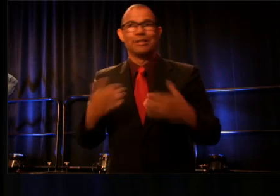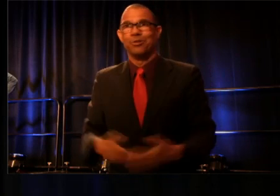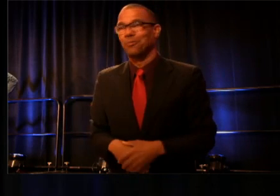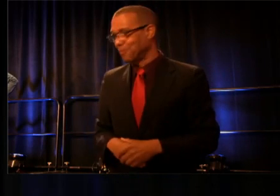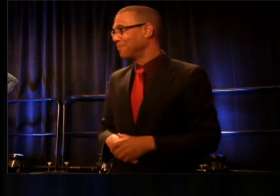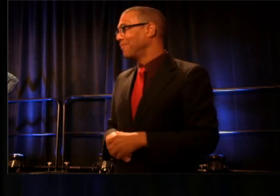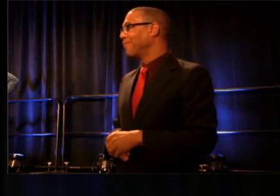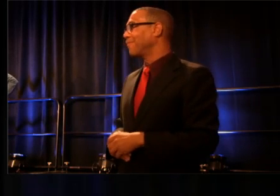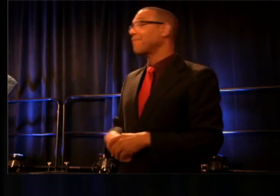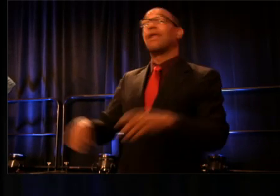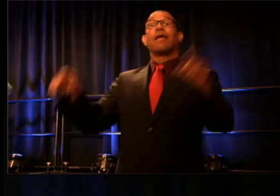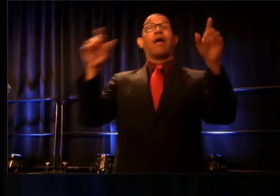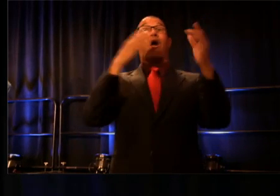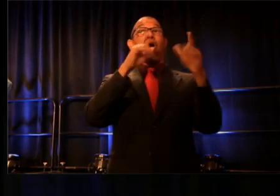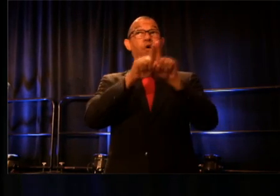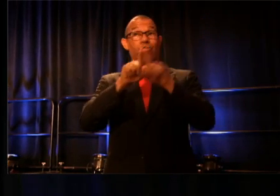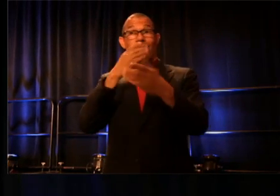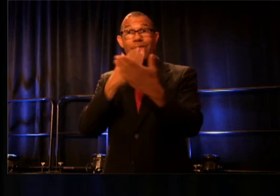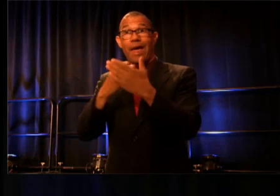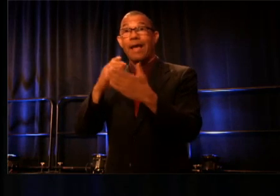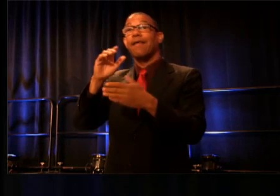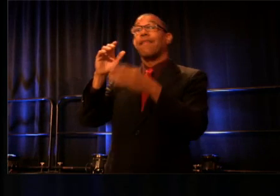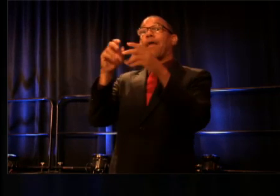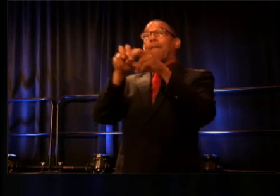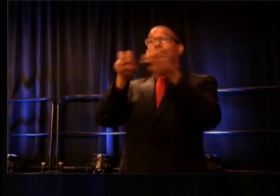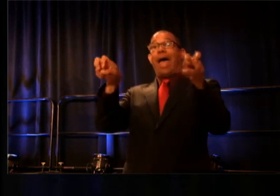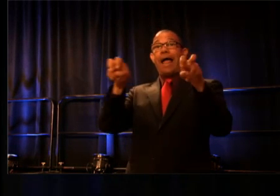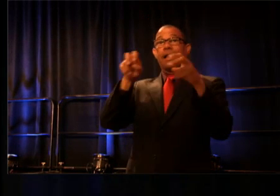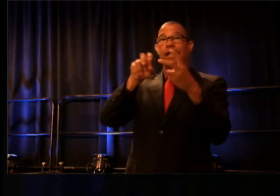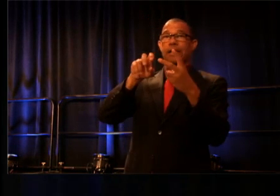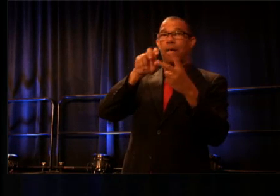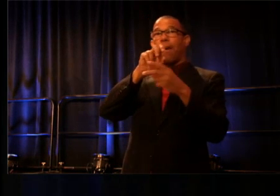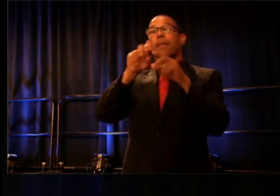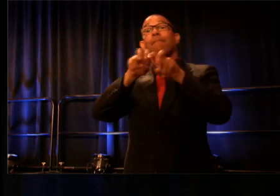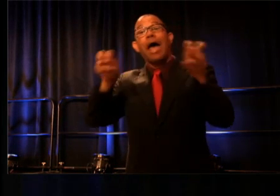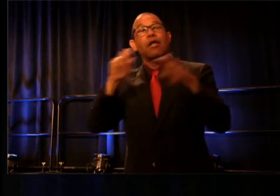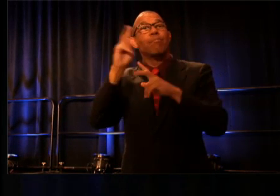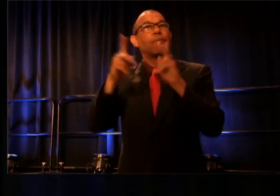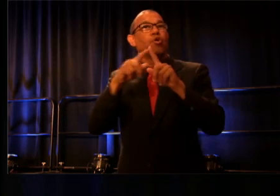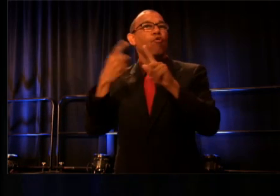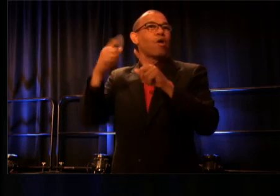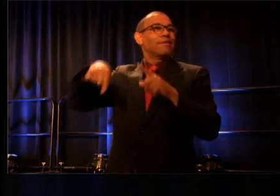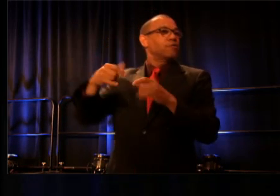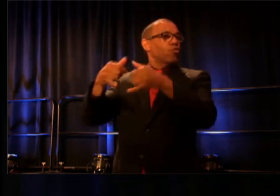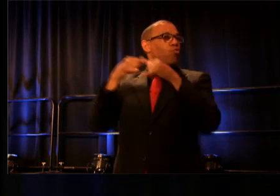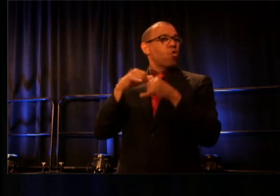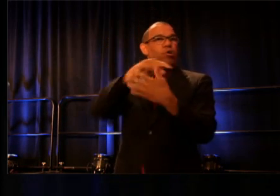I want to thank the Alan Schneider Award panel, Curt Columbus, Robert O'Hara and Laura Penn, who are a panel of my peers